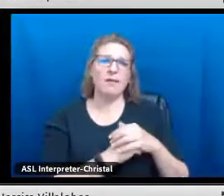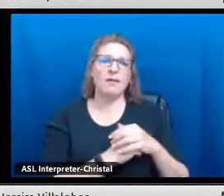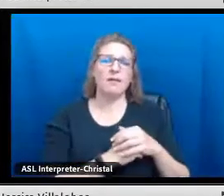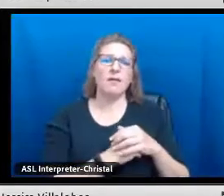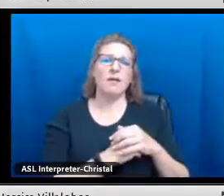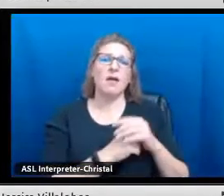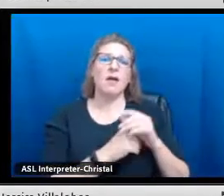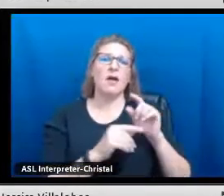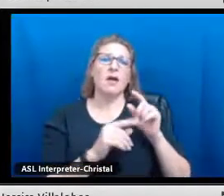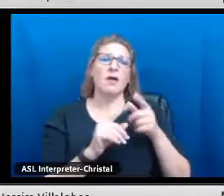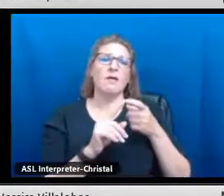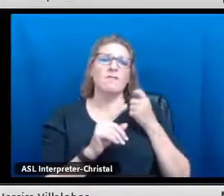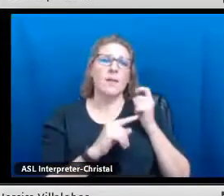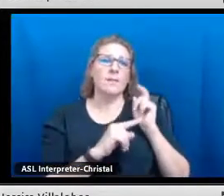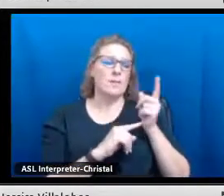that you see there on your left-hand side.